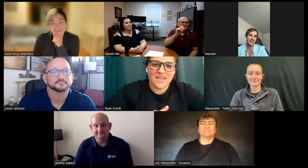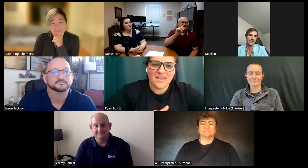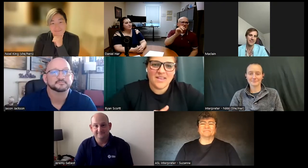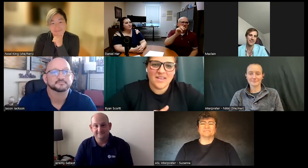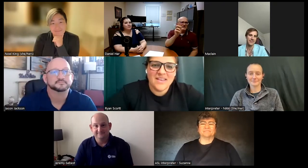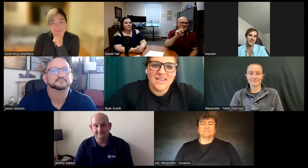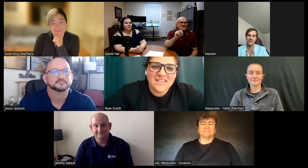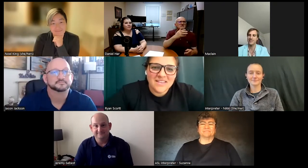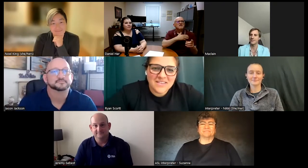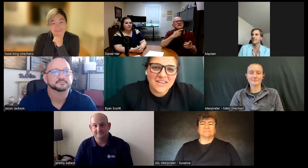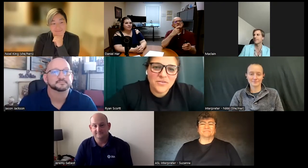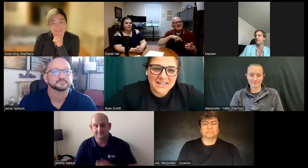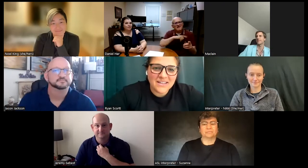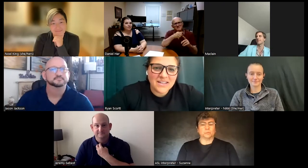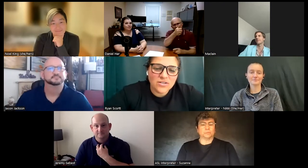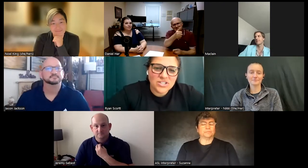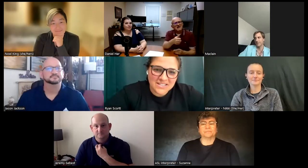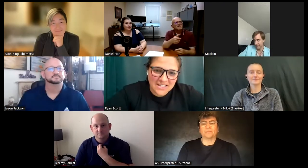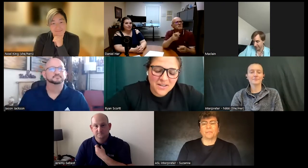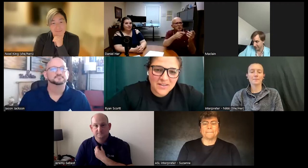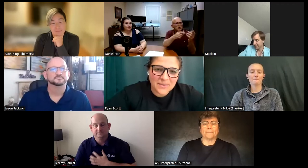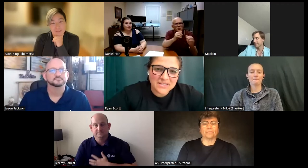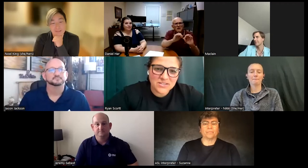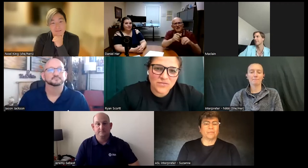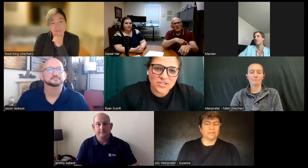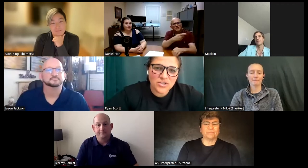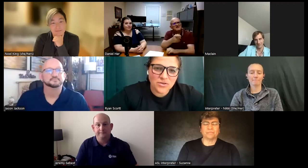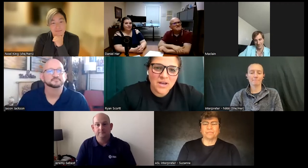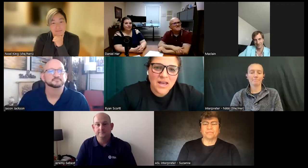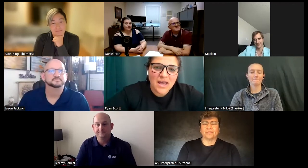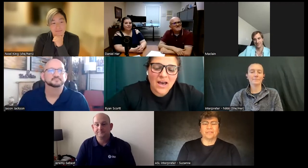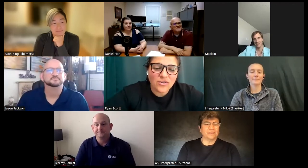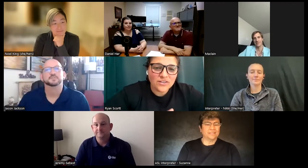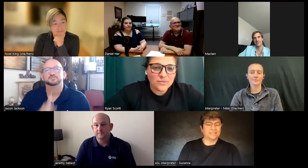Thank you McLain and now Jason, let's pass this over to you. How long have you